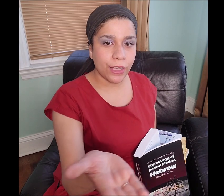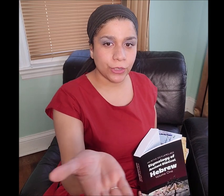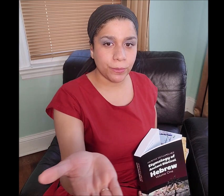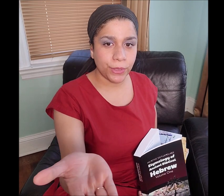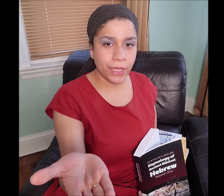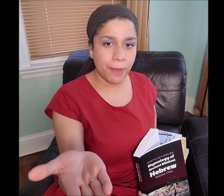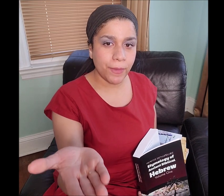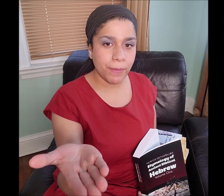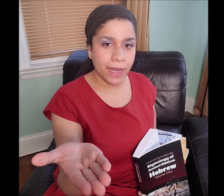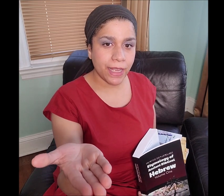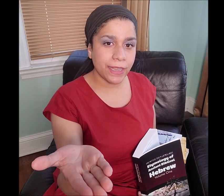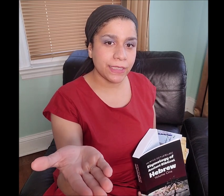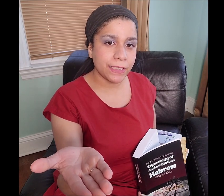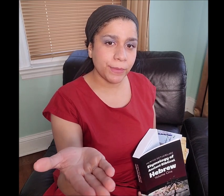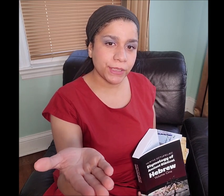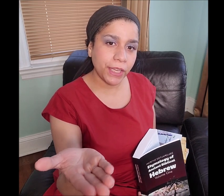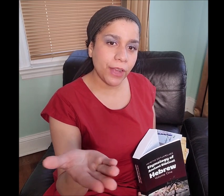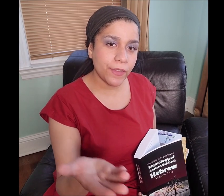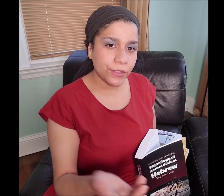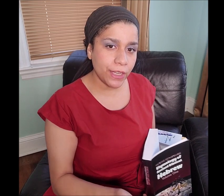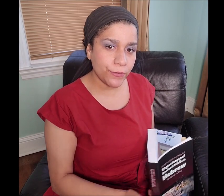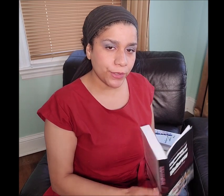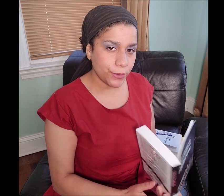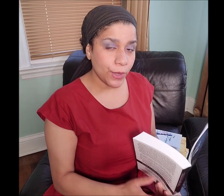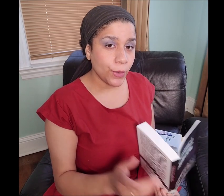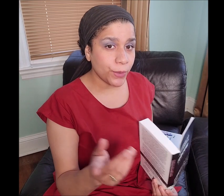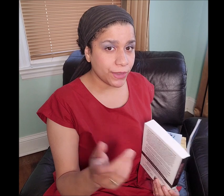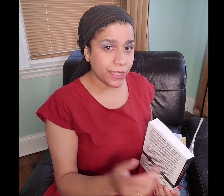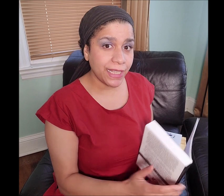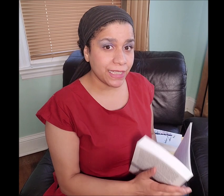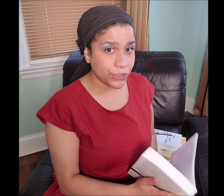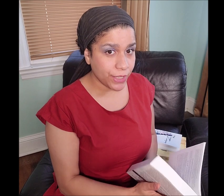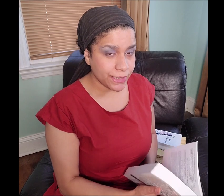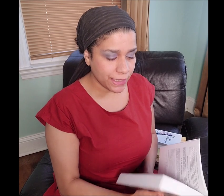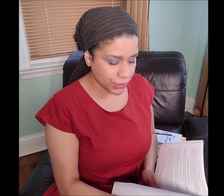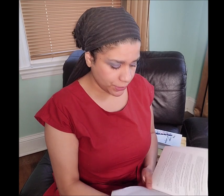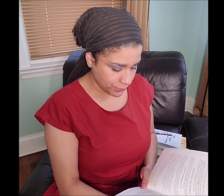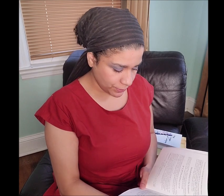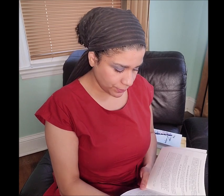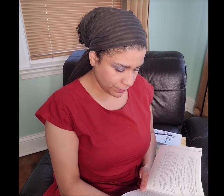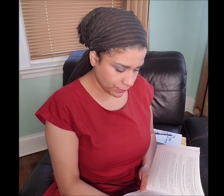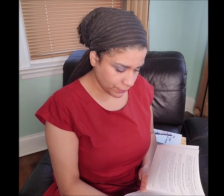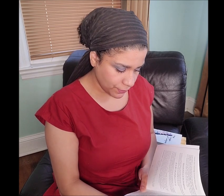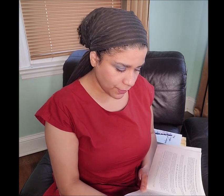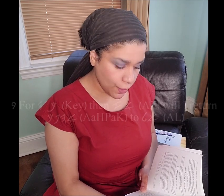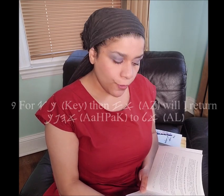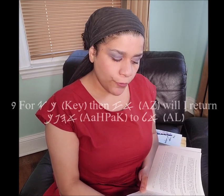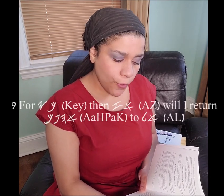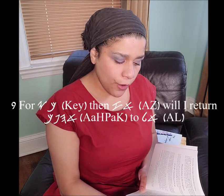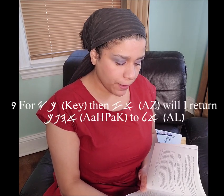also put up the Manakahthey 𐤌𐤍𐤇𐤕𐤉 symbols here on the screen for you with the English translation.